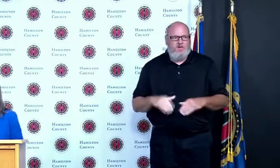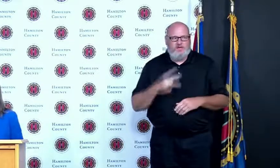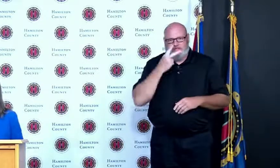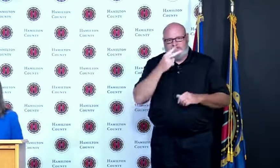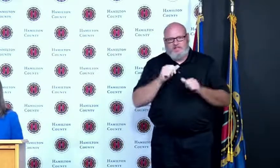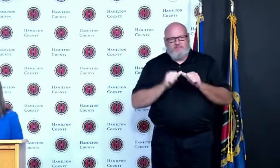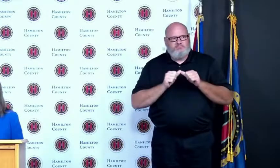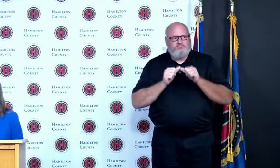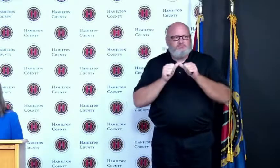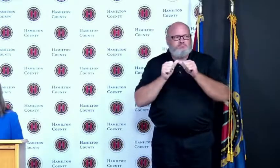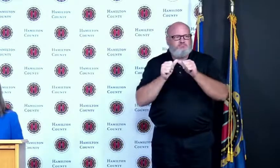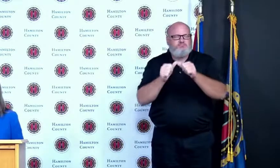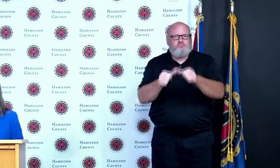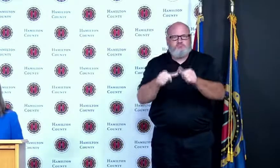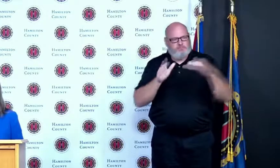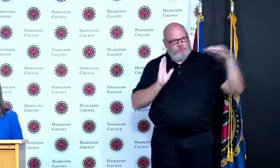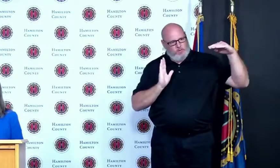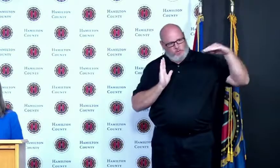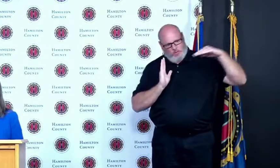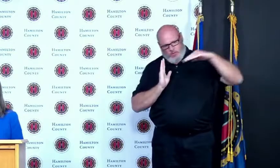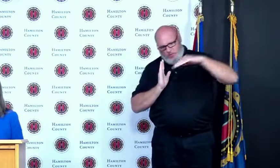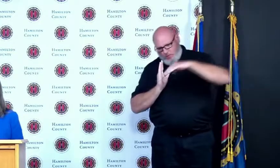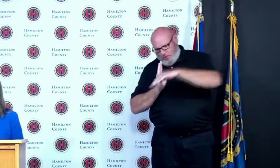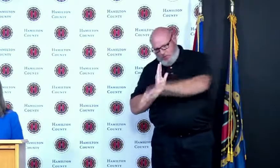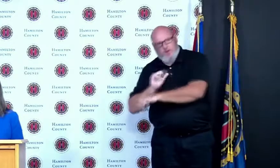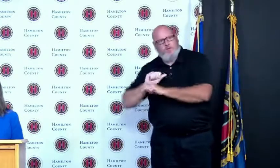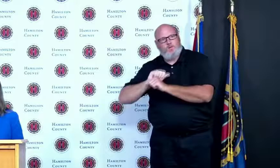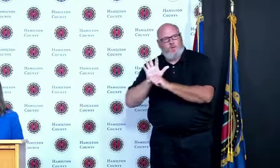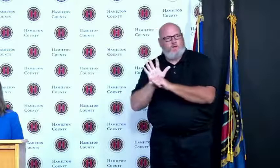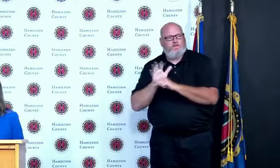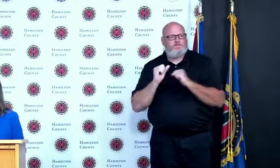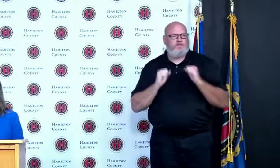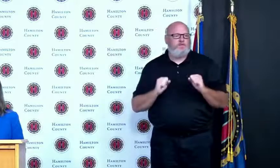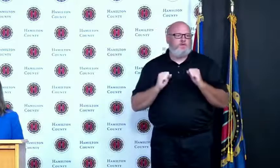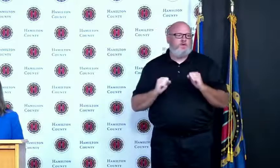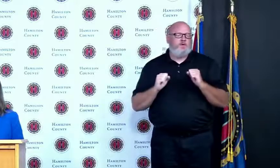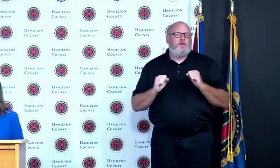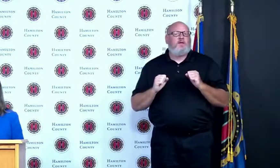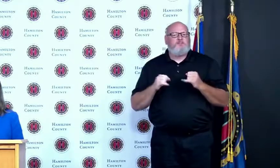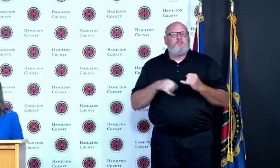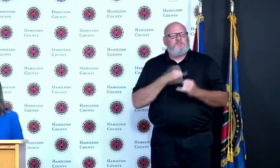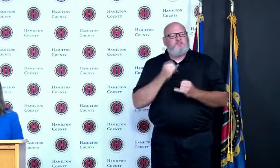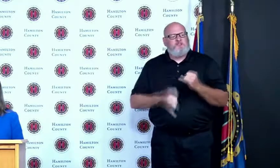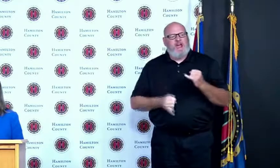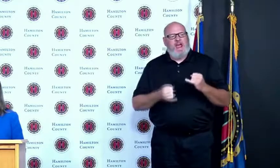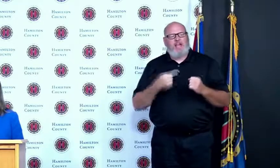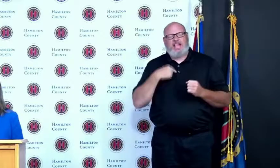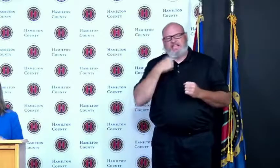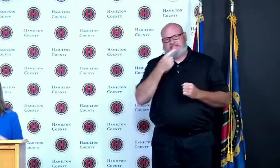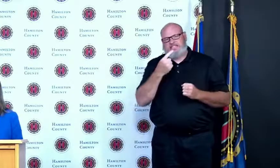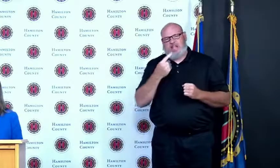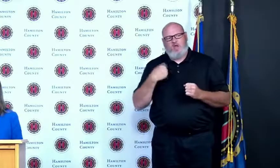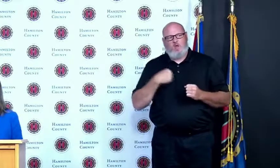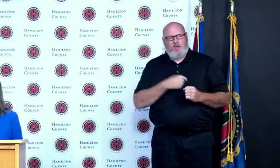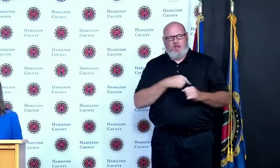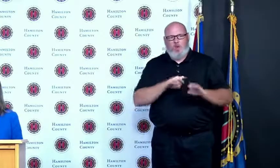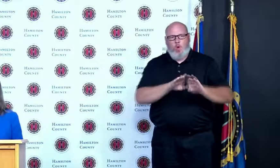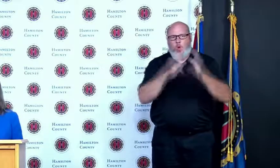in all categories and finally starting to open up and feel more normal and see so as a result of